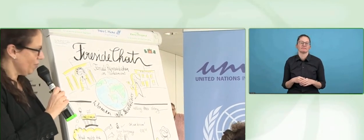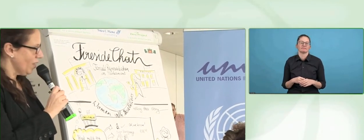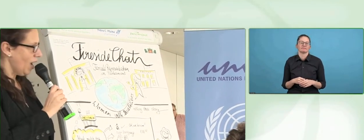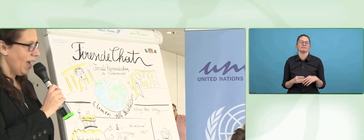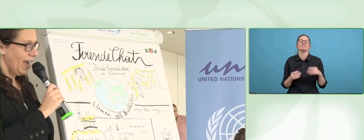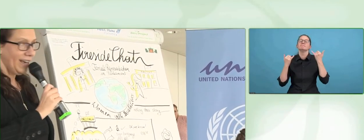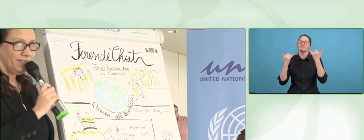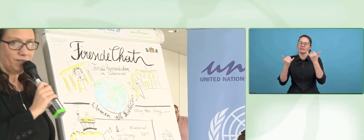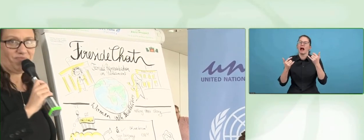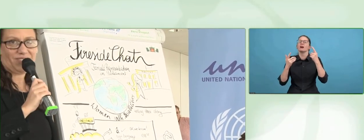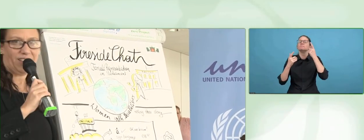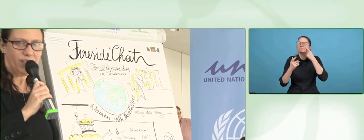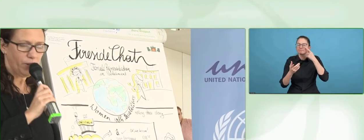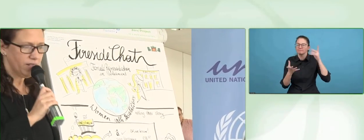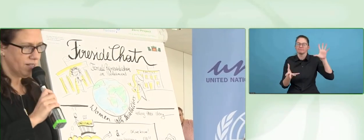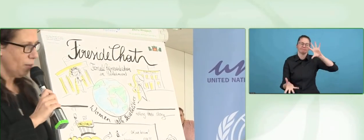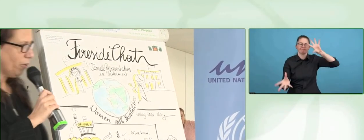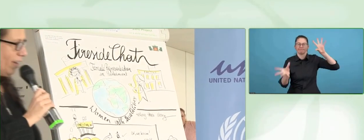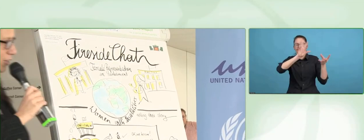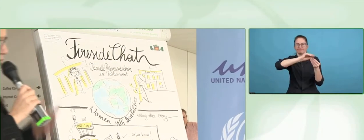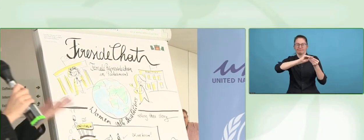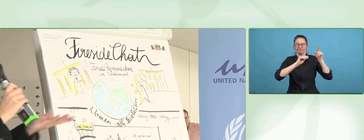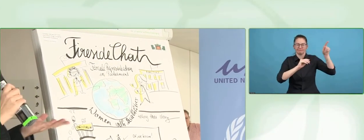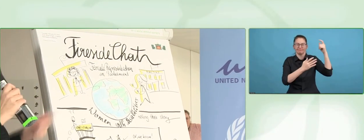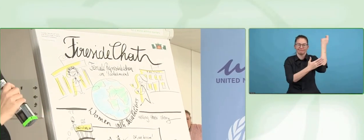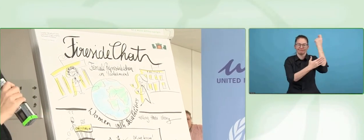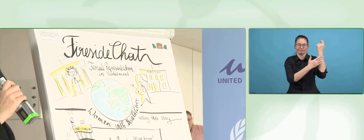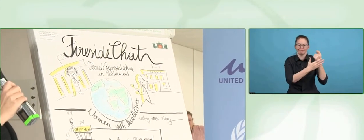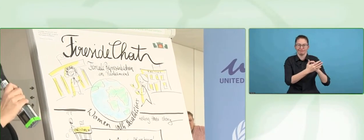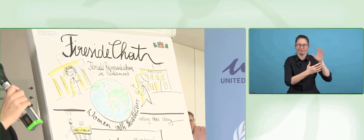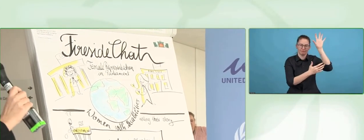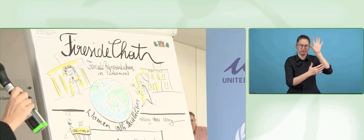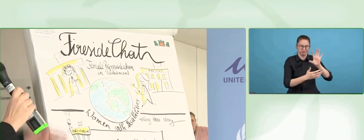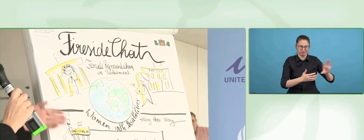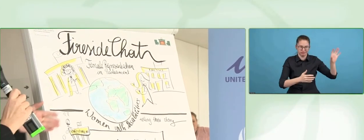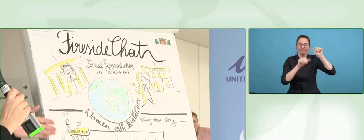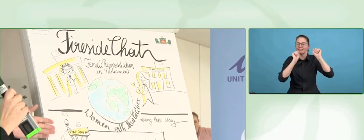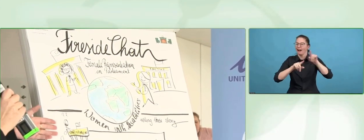And I think I can summarise from the stories you are telling us that